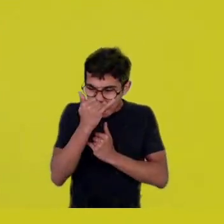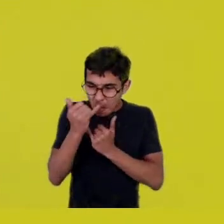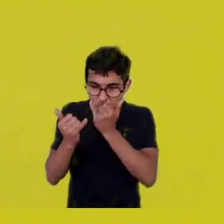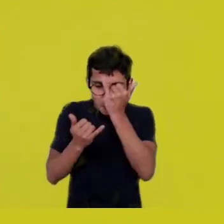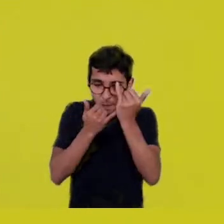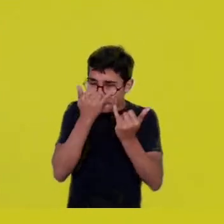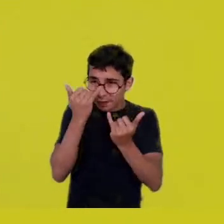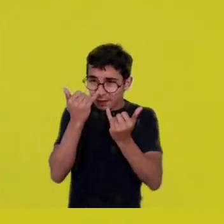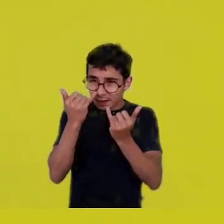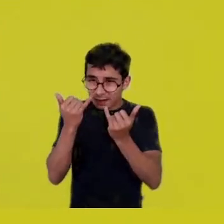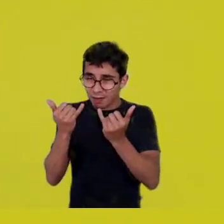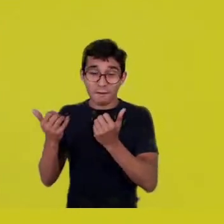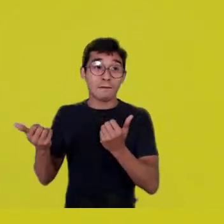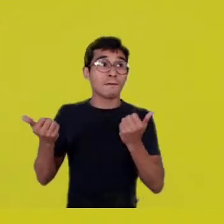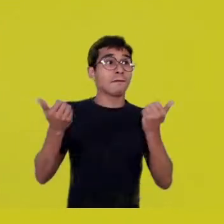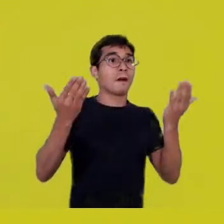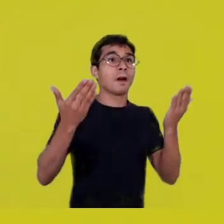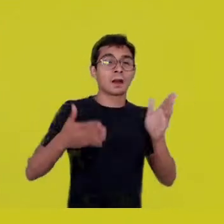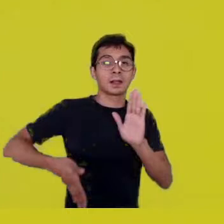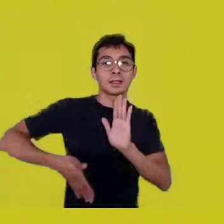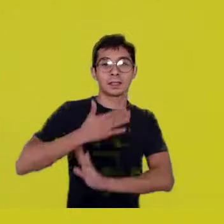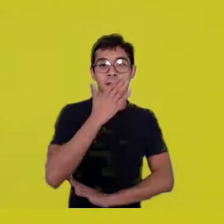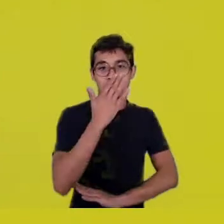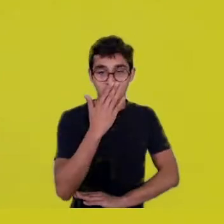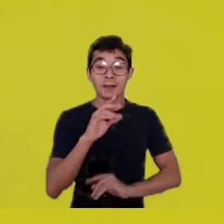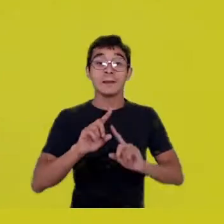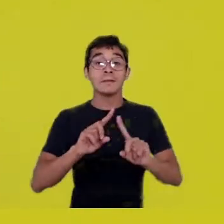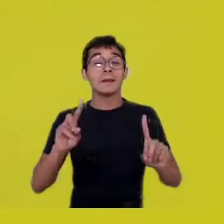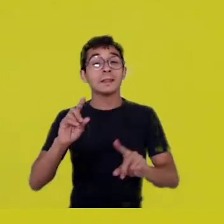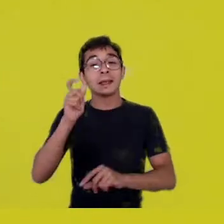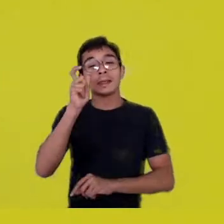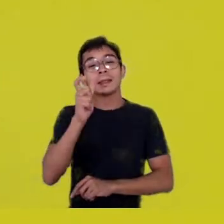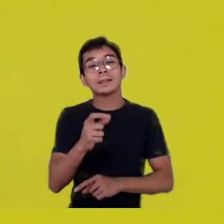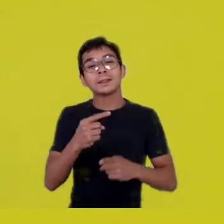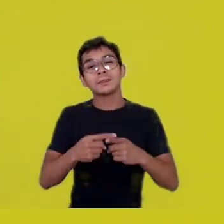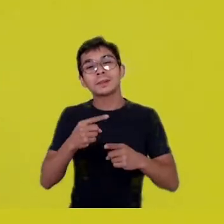But what’s interesting, Tom, is that we’ve done so much environmentally